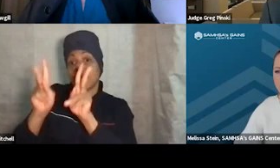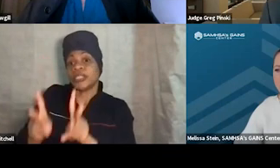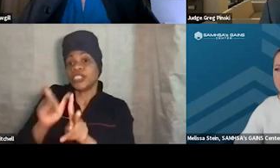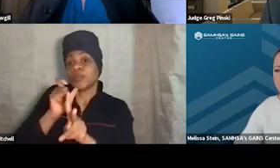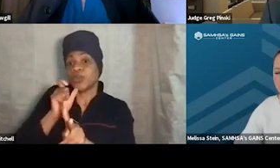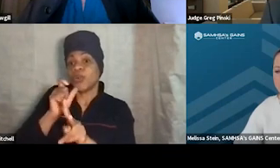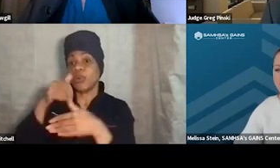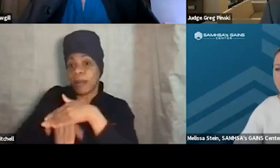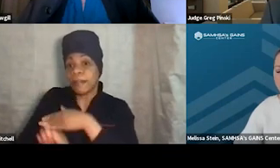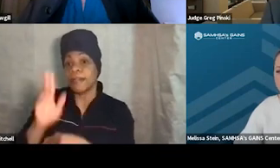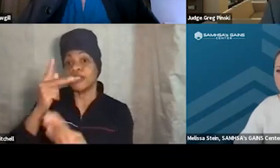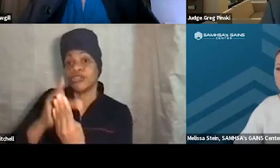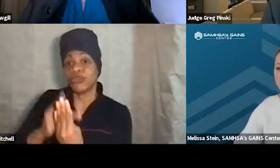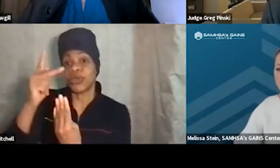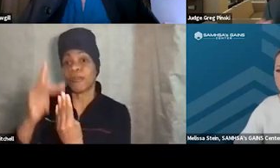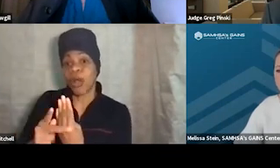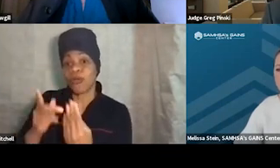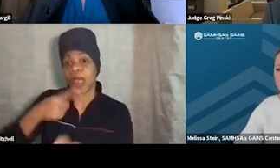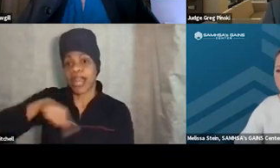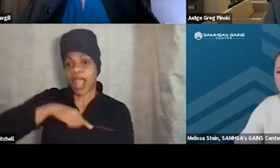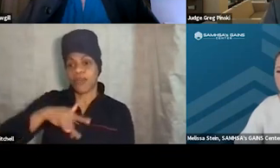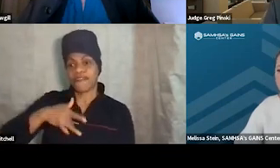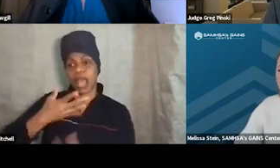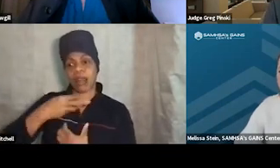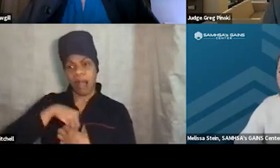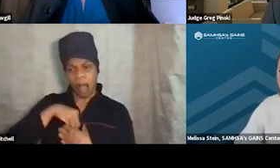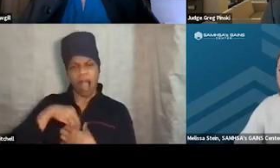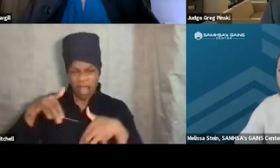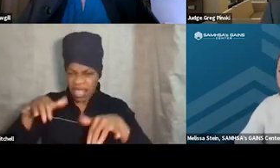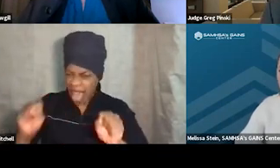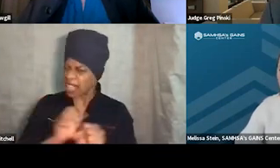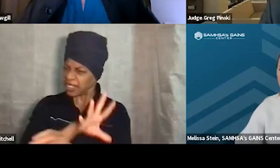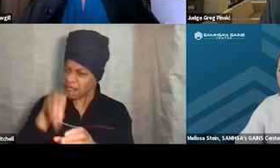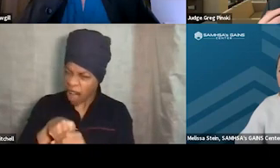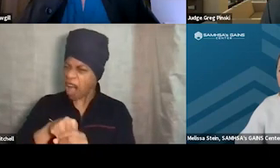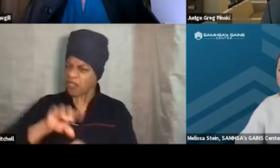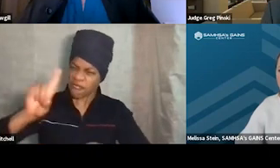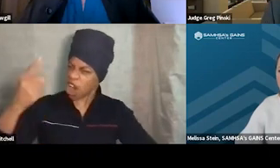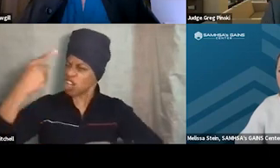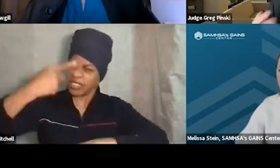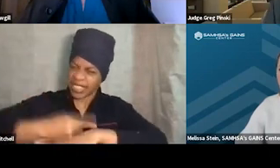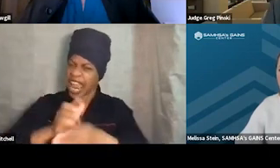and we feel like they're totally invested from day one, that they're engaged in treatment,